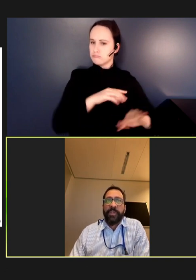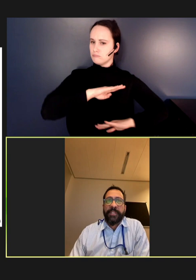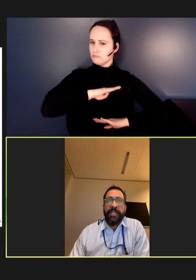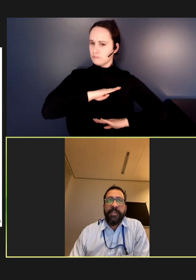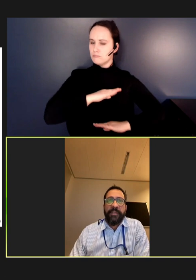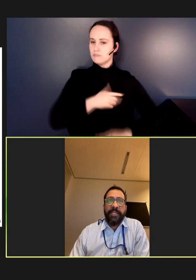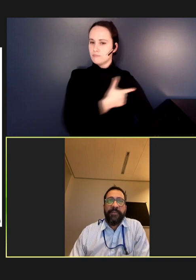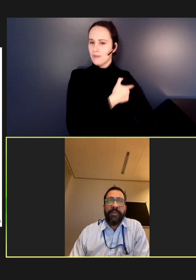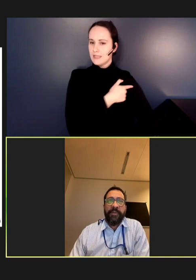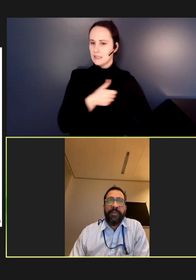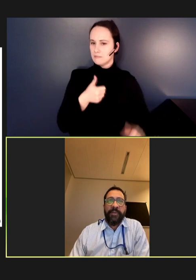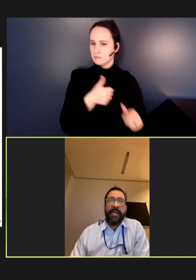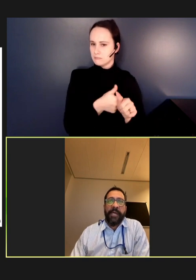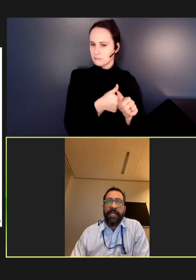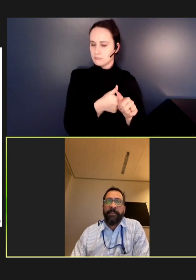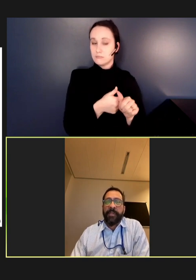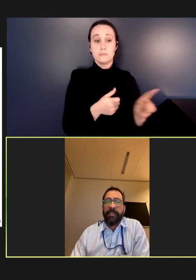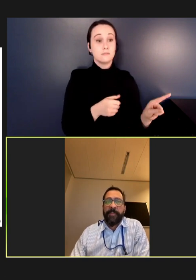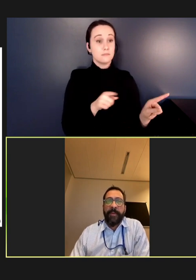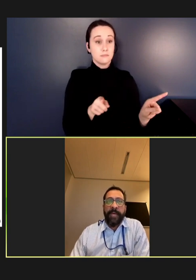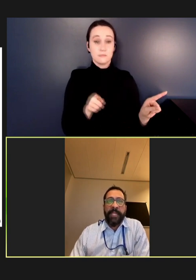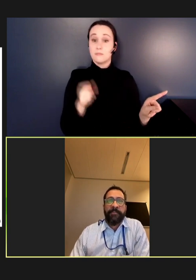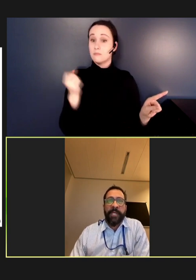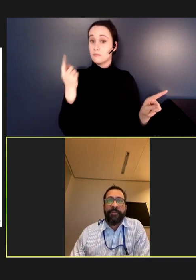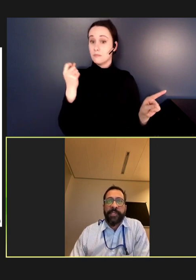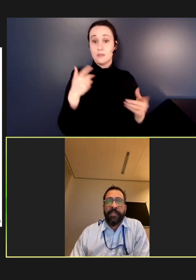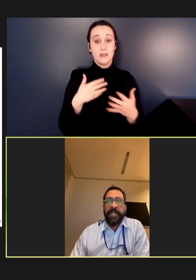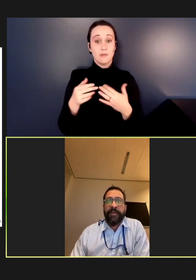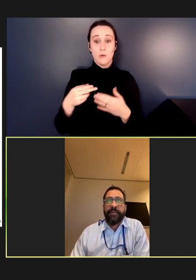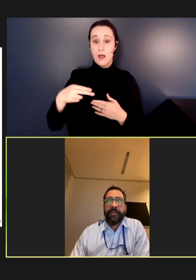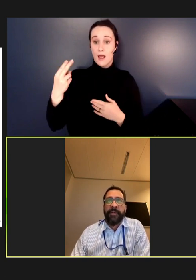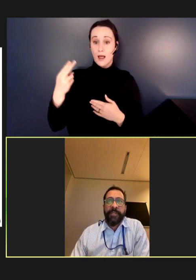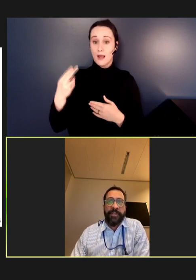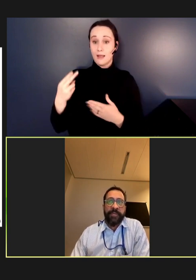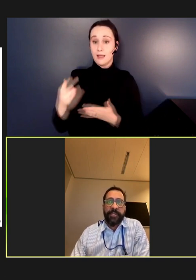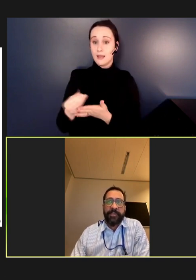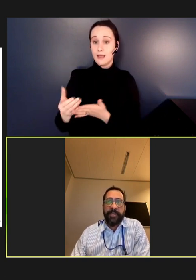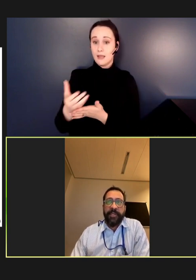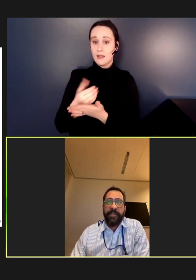you can see that even within the high-income countries on the left, there are districts that